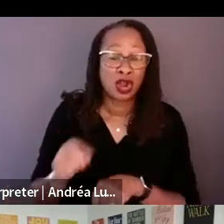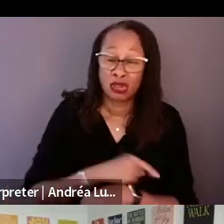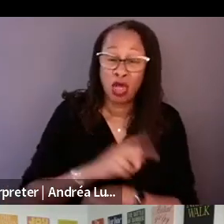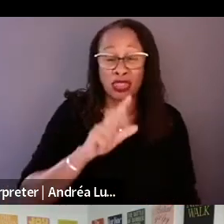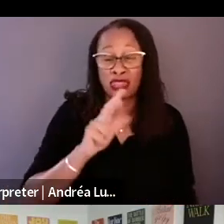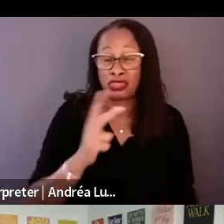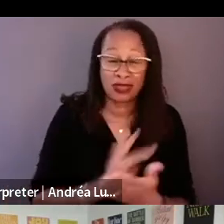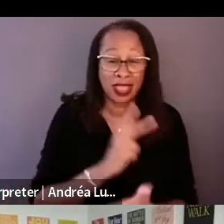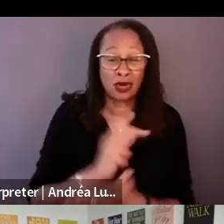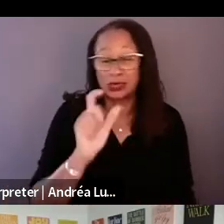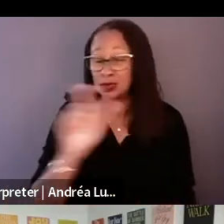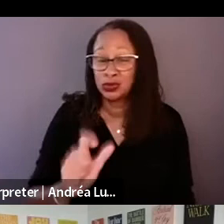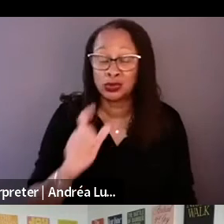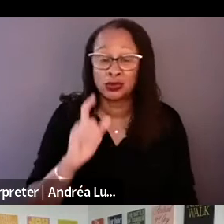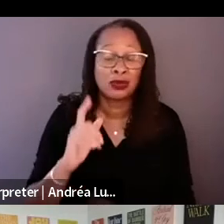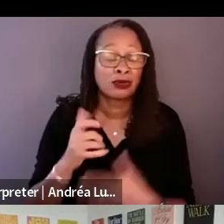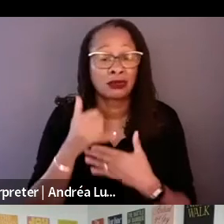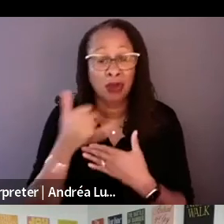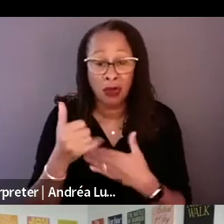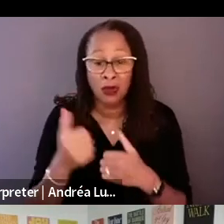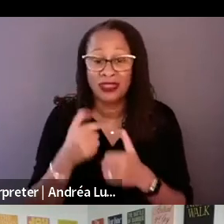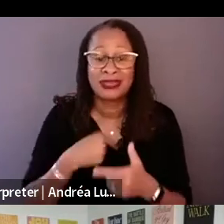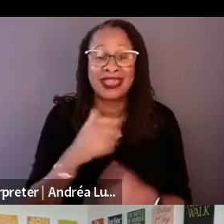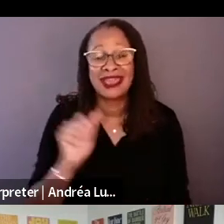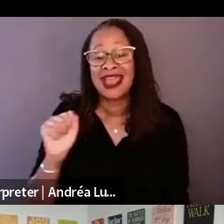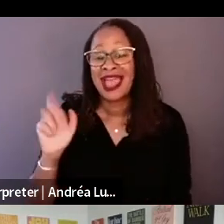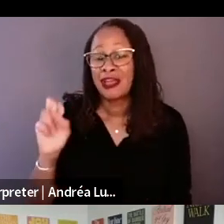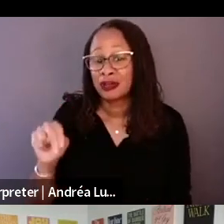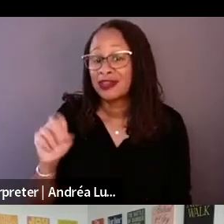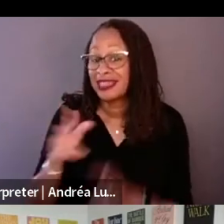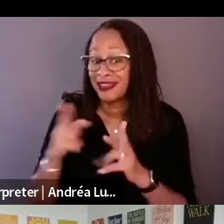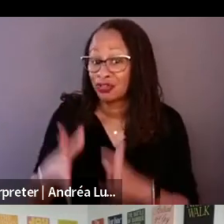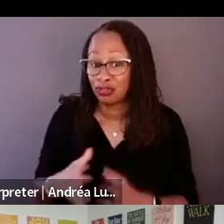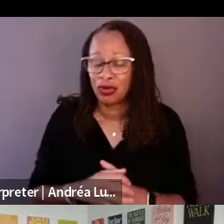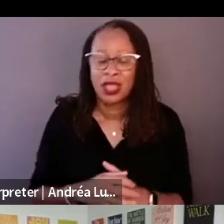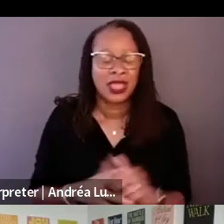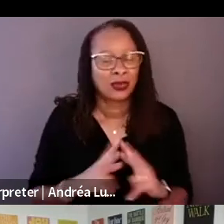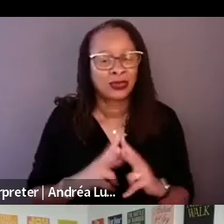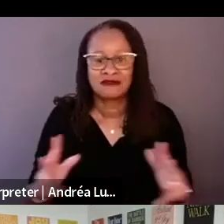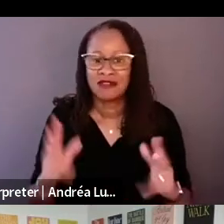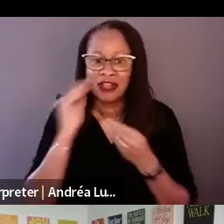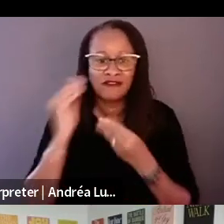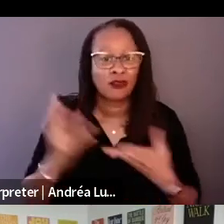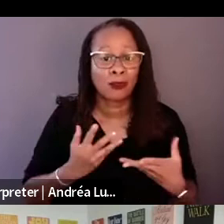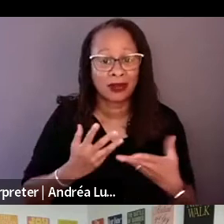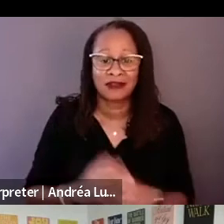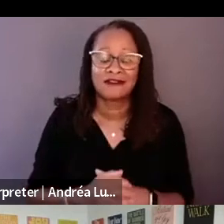He really was insightful. He was starting -- which is very good for feedback, he was just telling